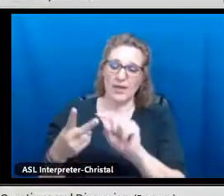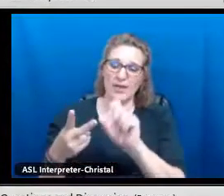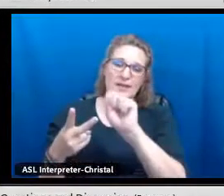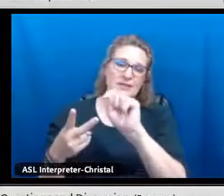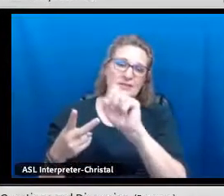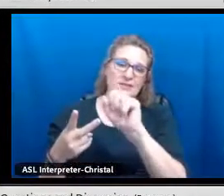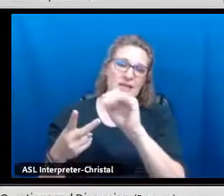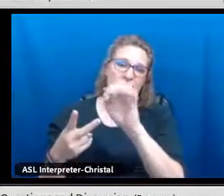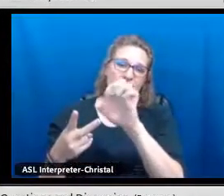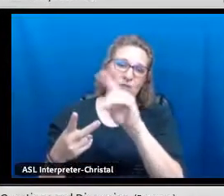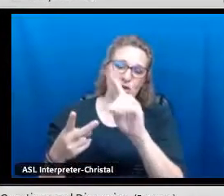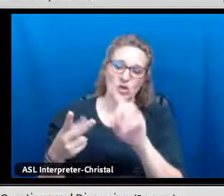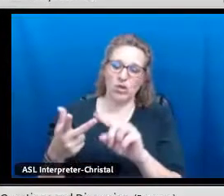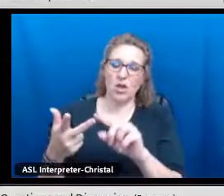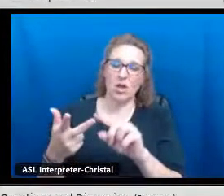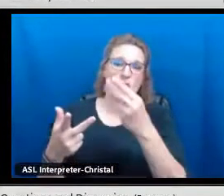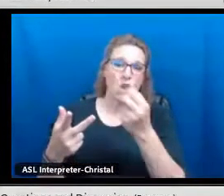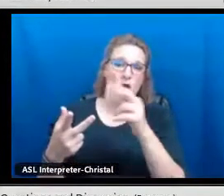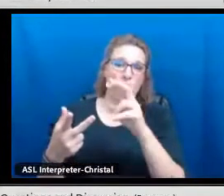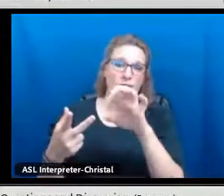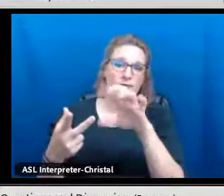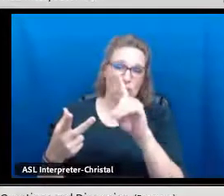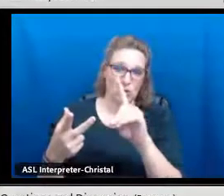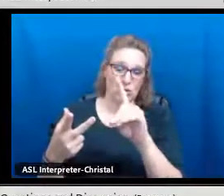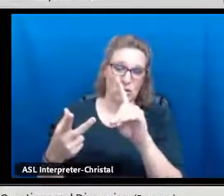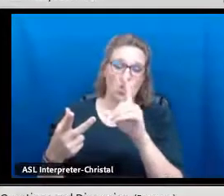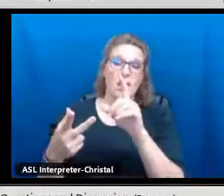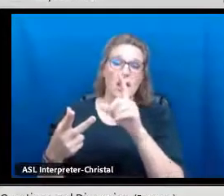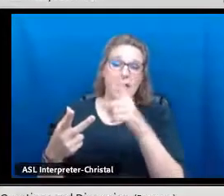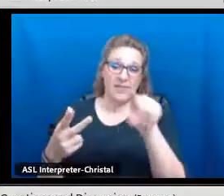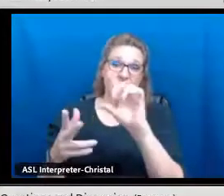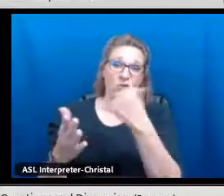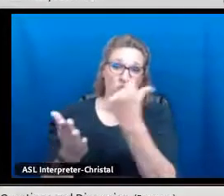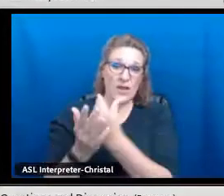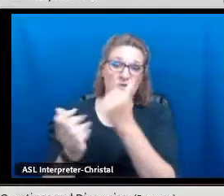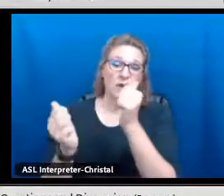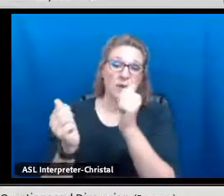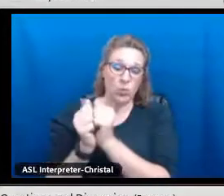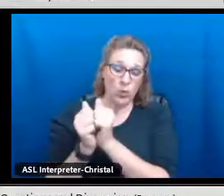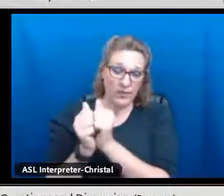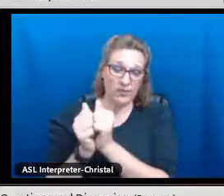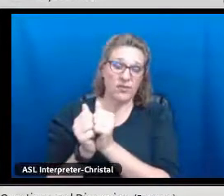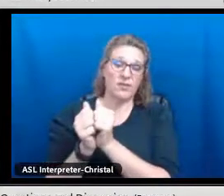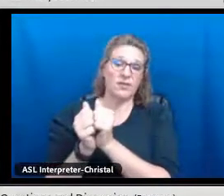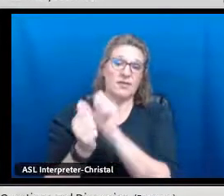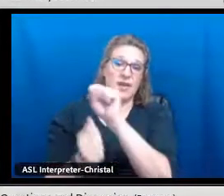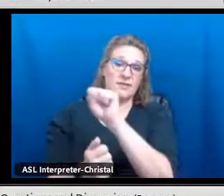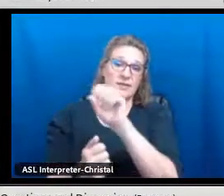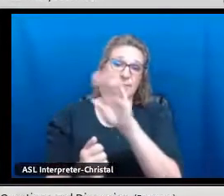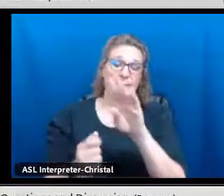We have seen our students go on to Ivy League schools such as Duke, Stanford, Harvard, and